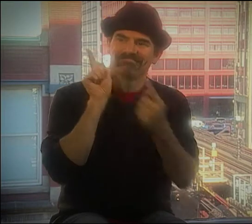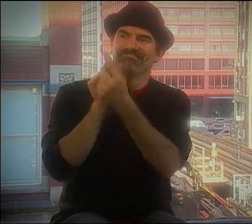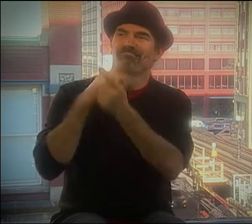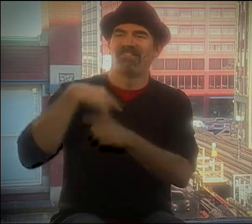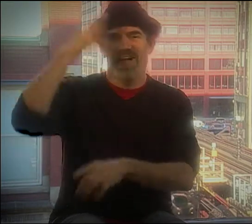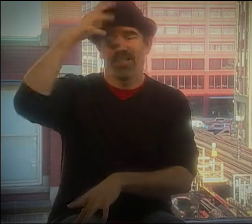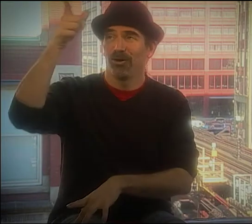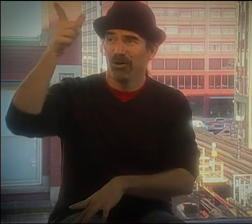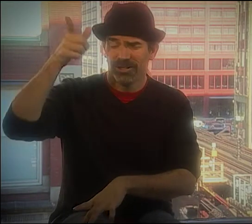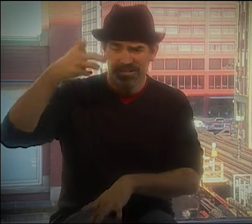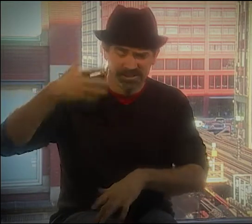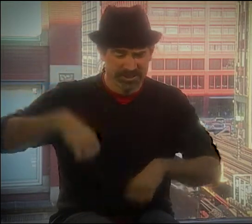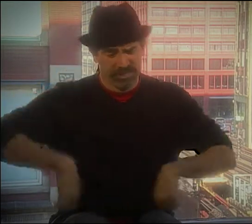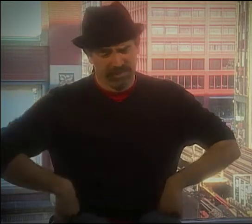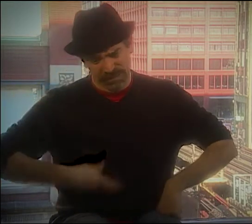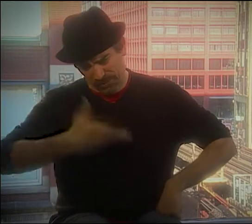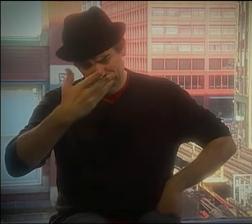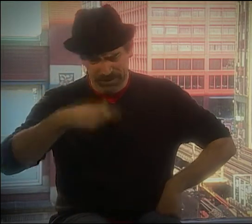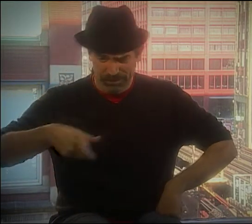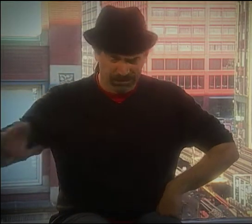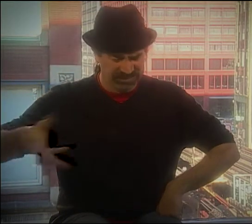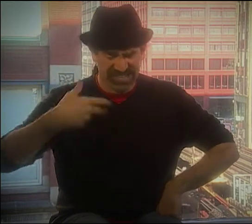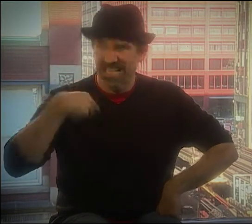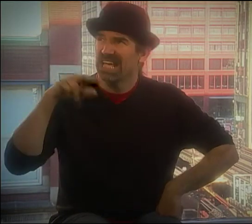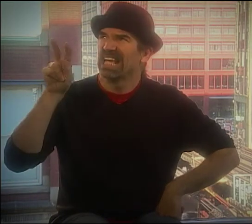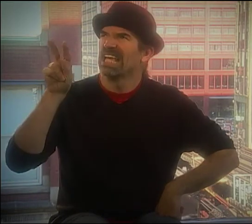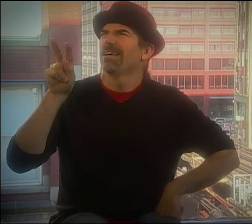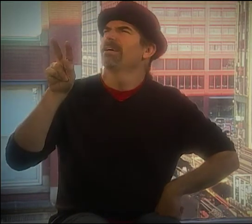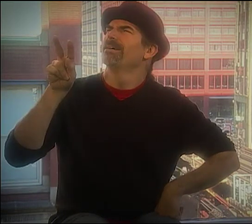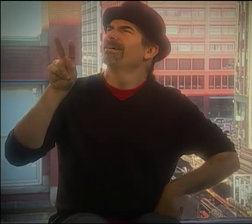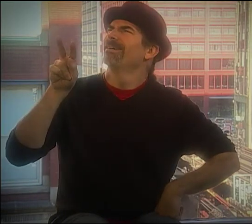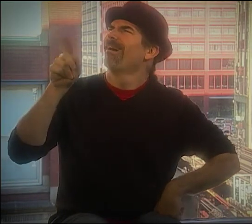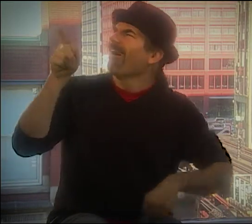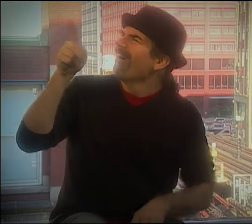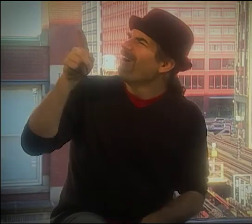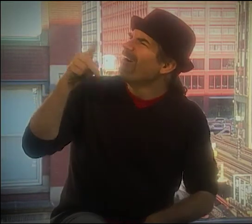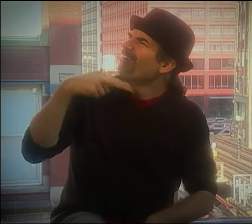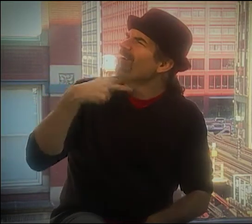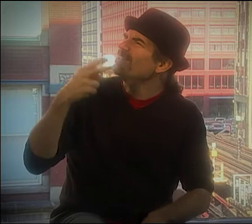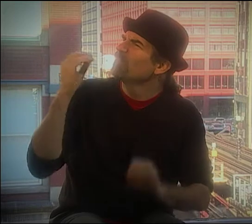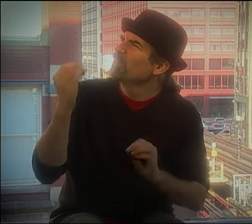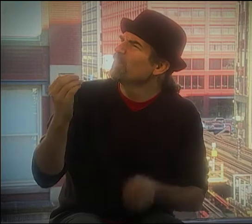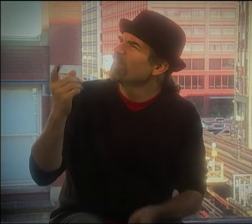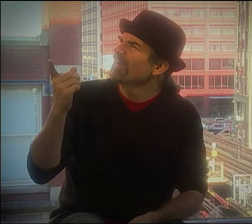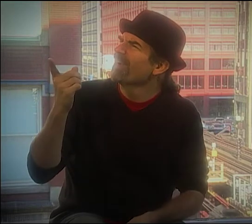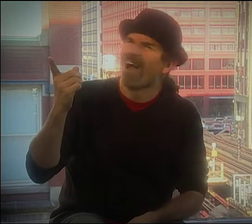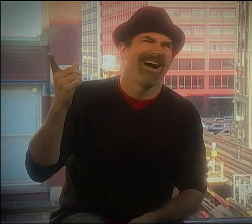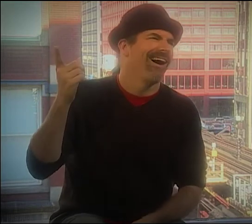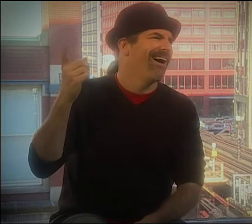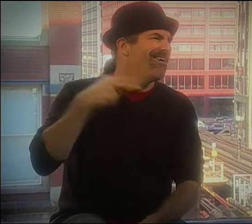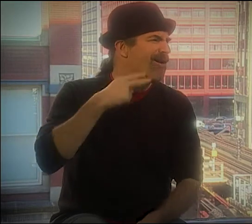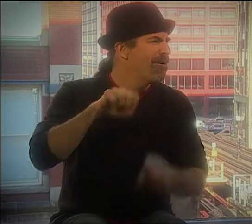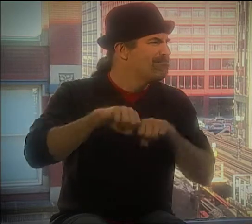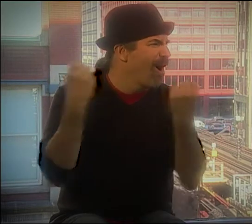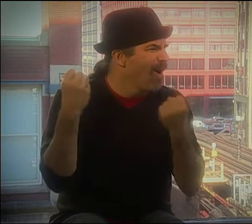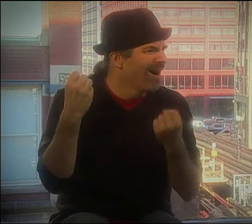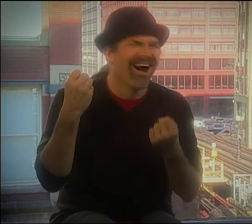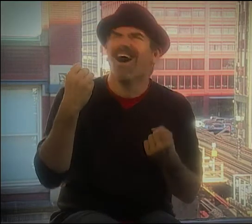AND THEN MY DAD STARTED, AND I WENT, "WHOA...HE DOESN'T "HAVE ANY VOICE.